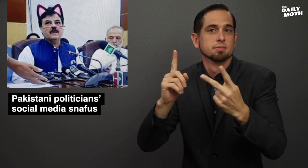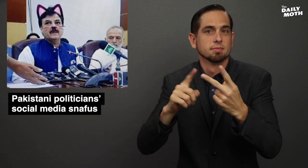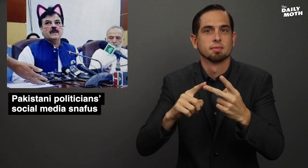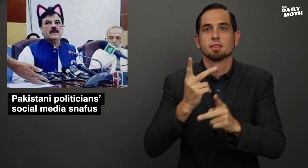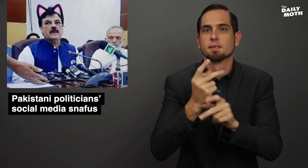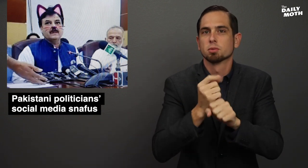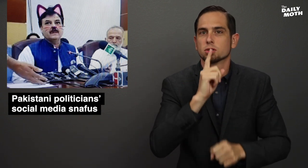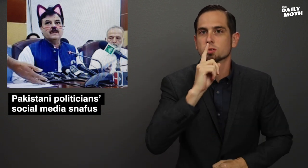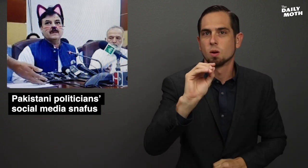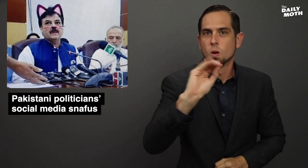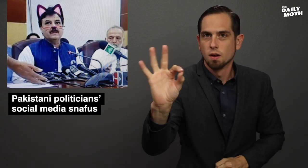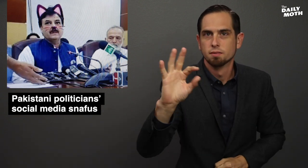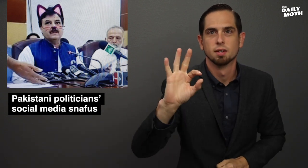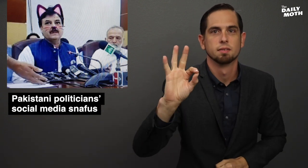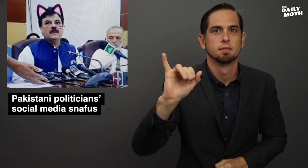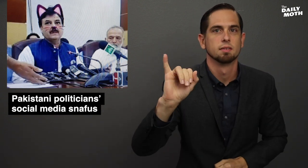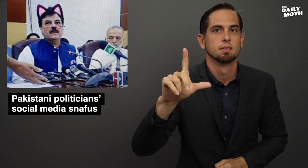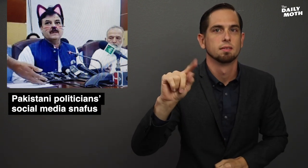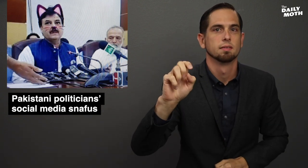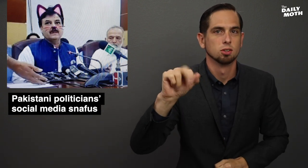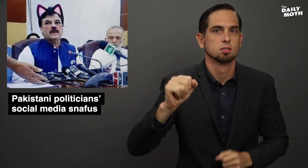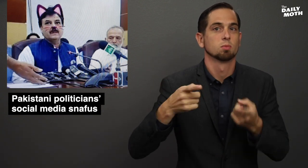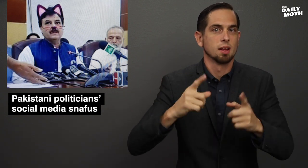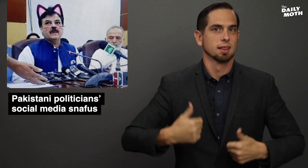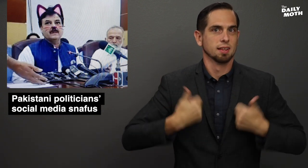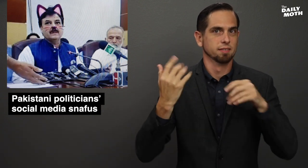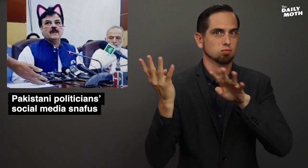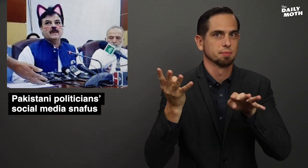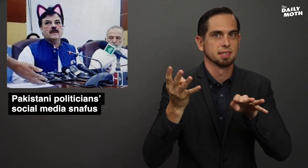and to turn off filters while live-streaming!